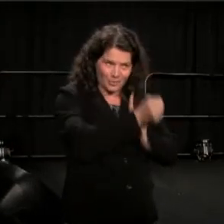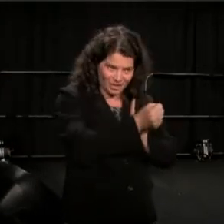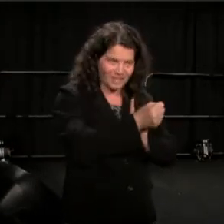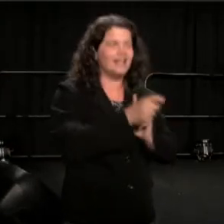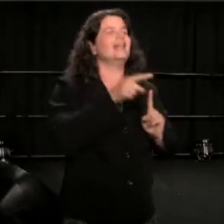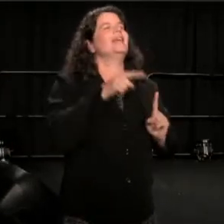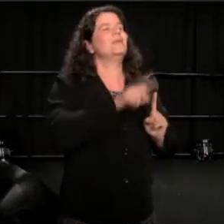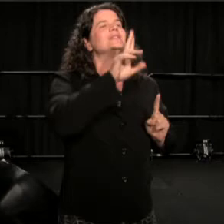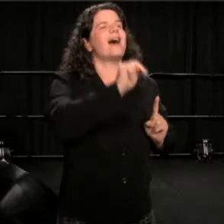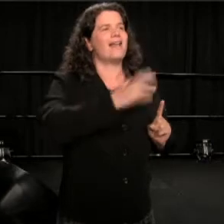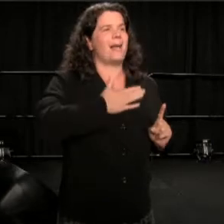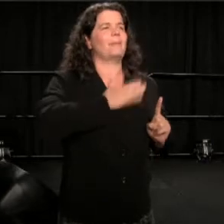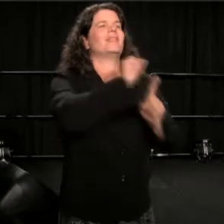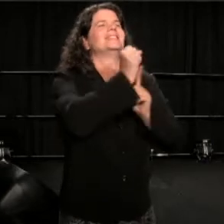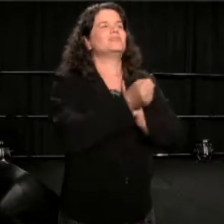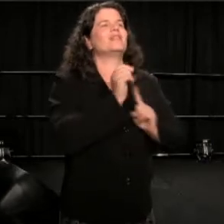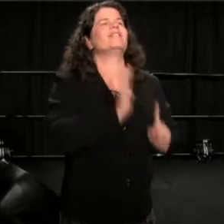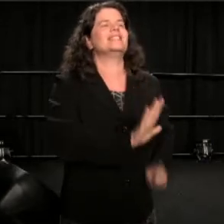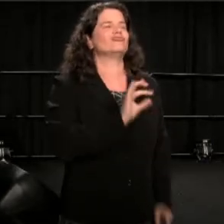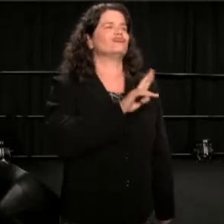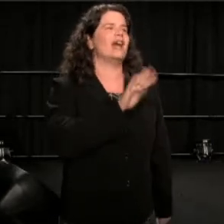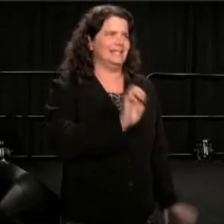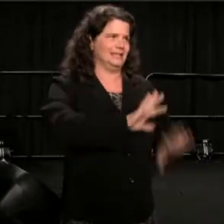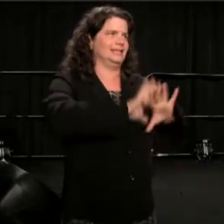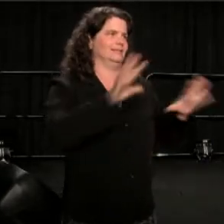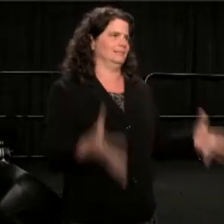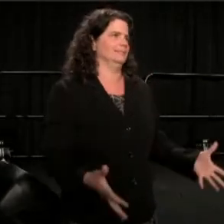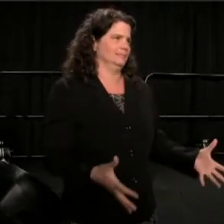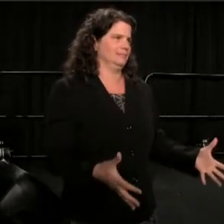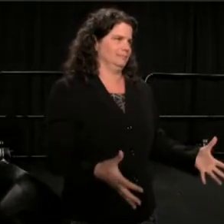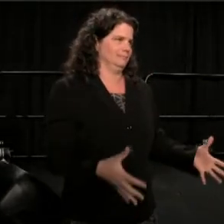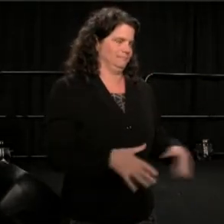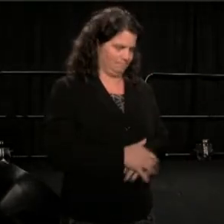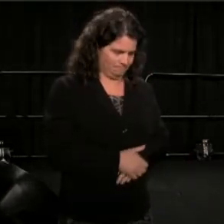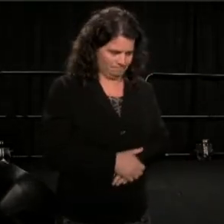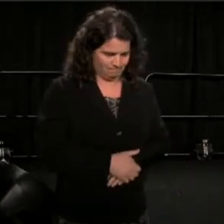of his race. Brustein was among those critics and scholars in the 90's,